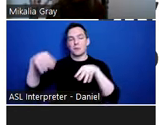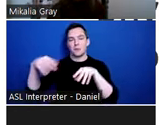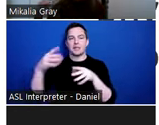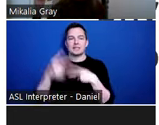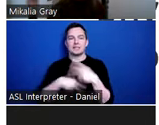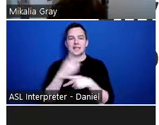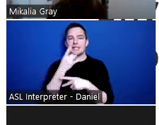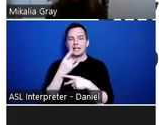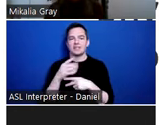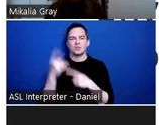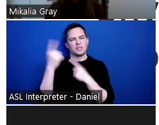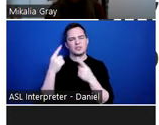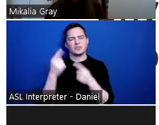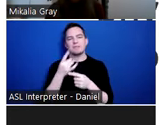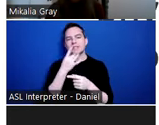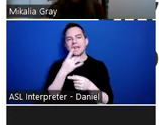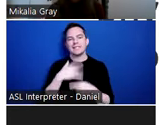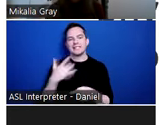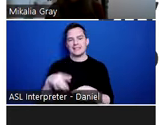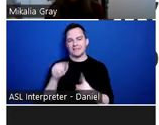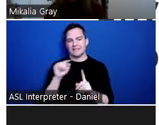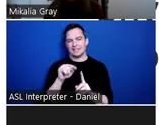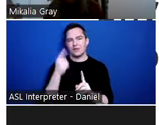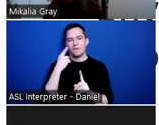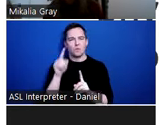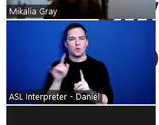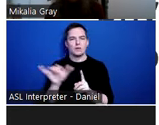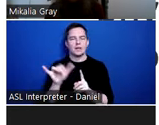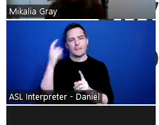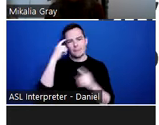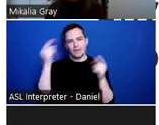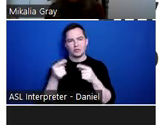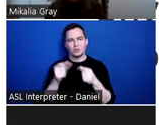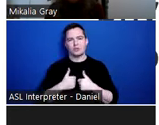took into account light [away from mic] for brain injury survivors and the symptoms they might be